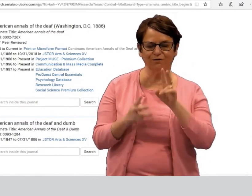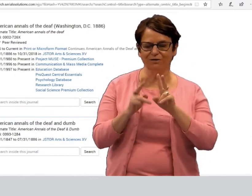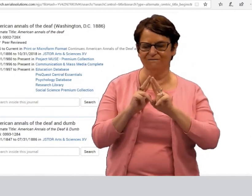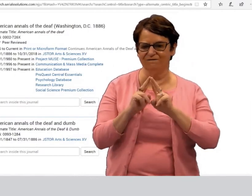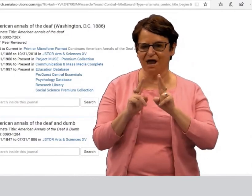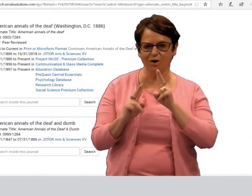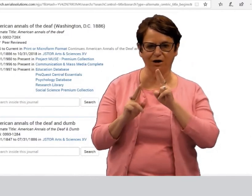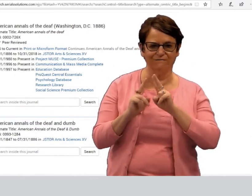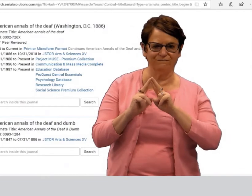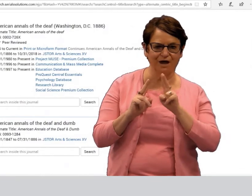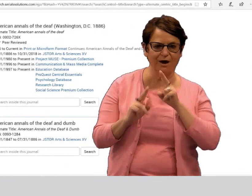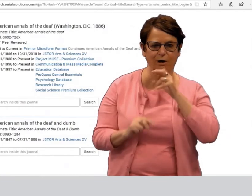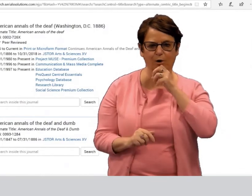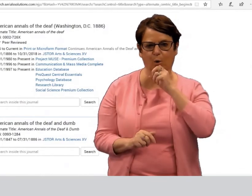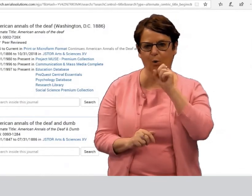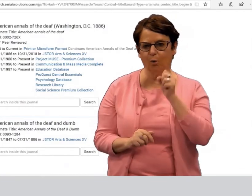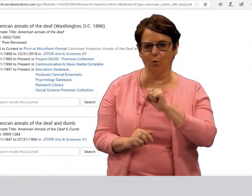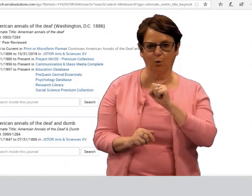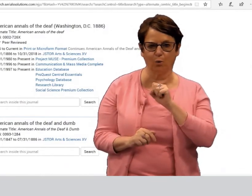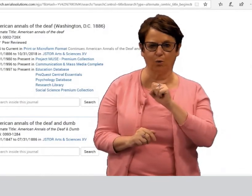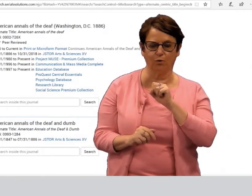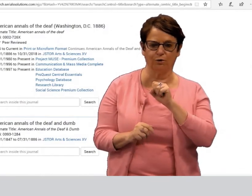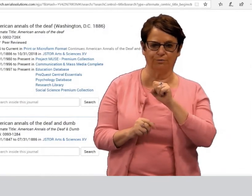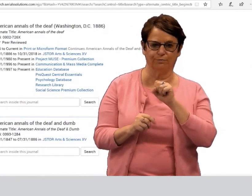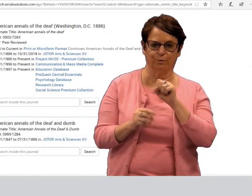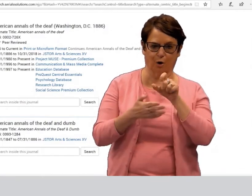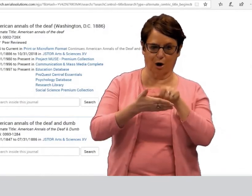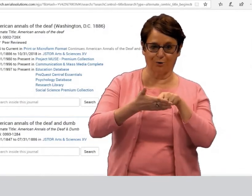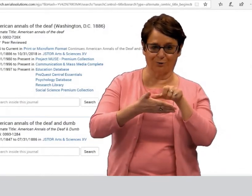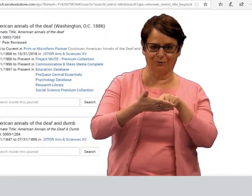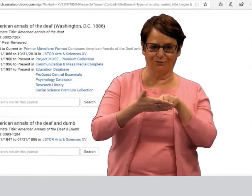I'm interested in looking for very, very old articles.